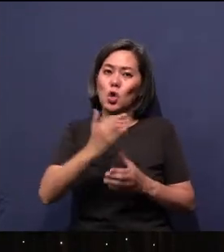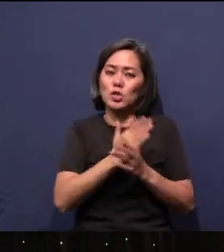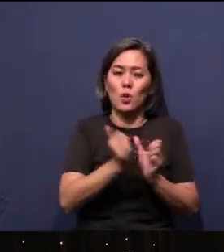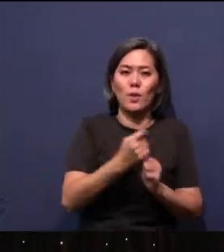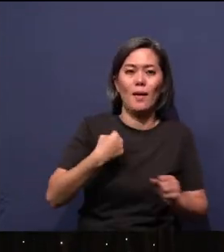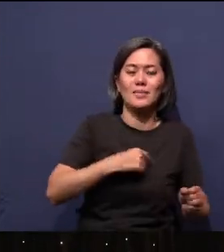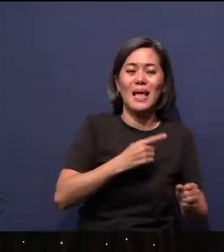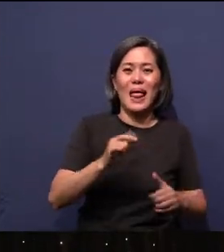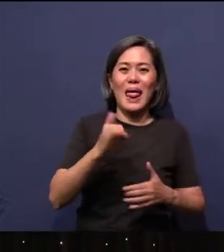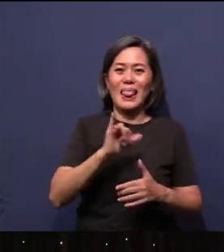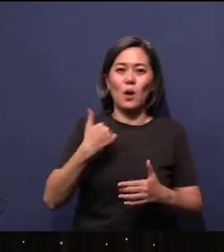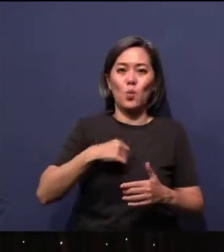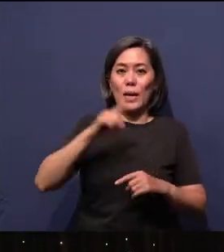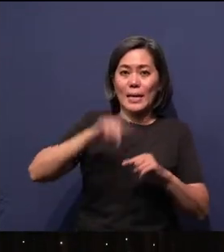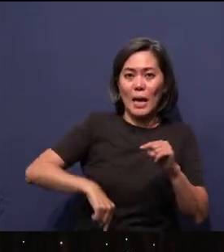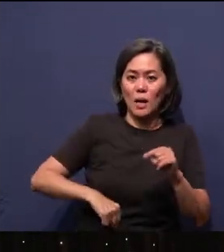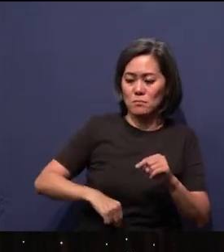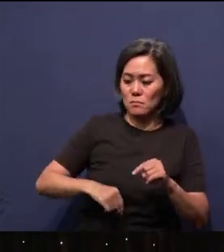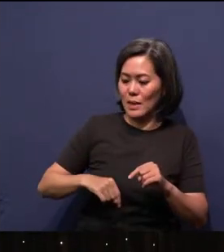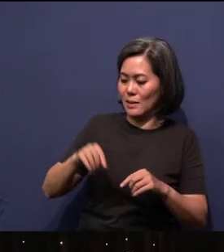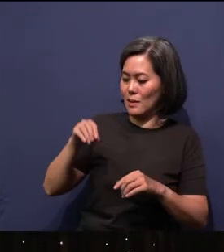same time. Only God can - He's omnipresent.